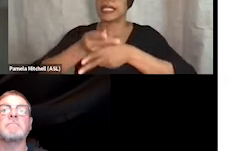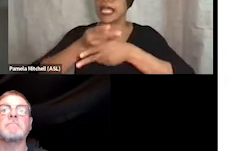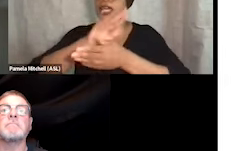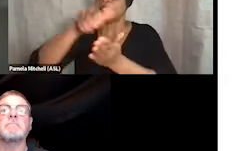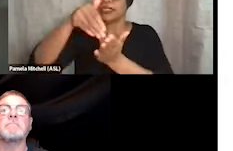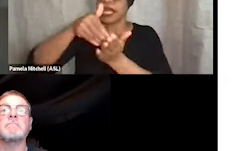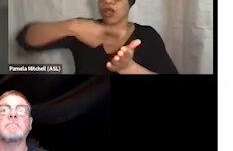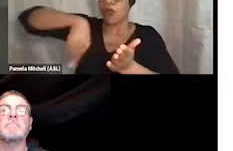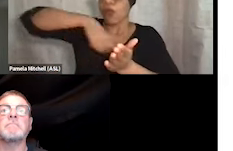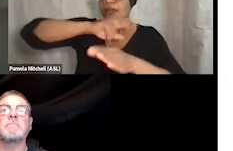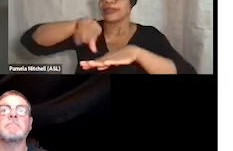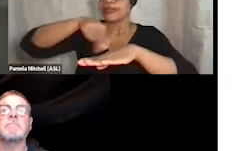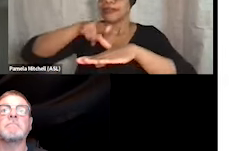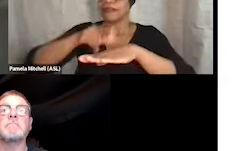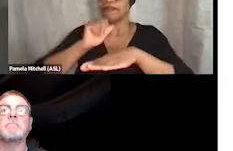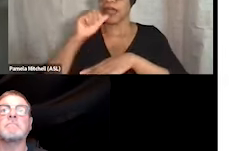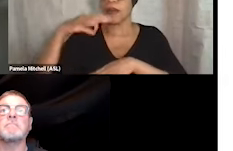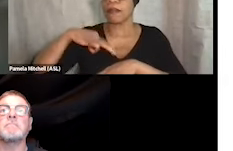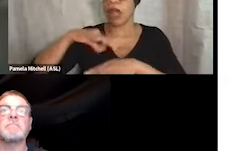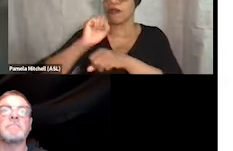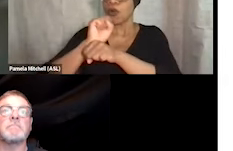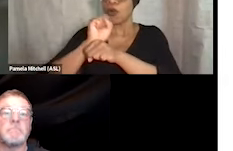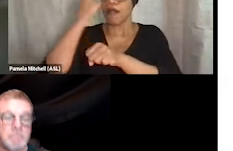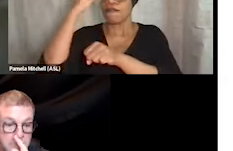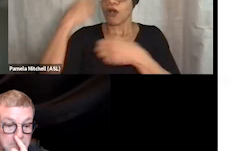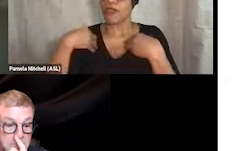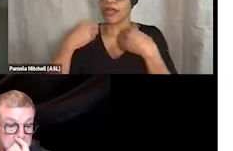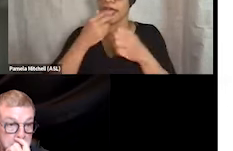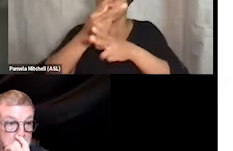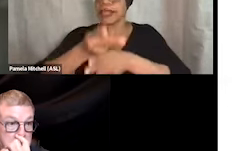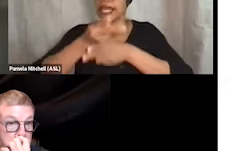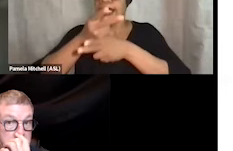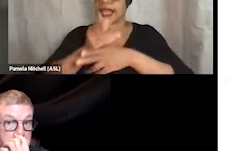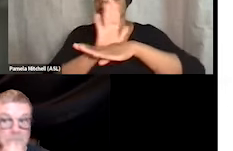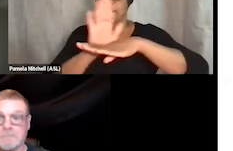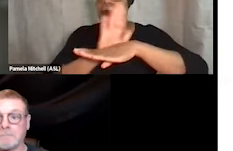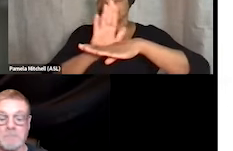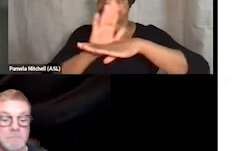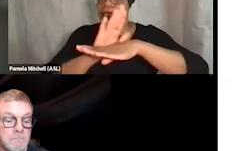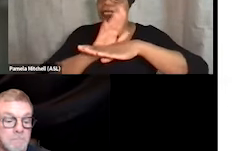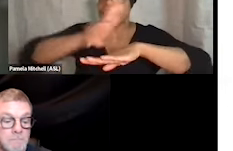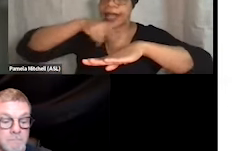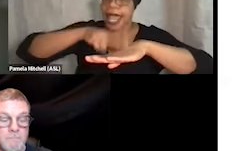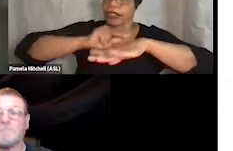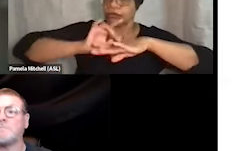We work with healthcare for the homeless entities, kind of across the board nationally to provide support,